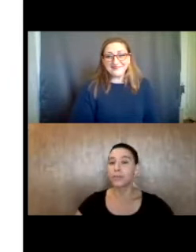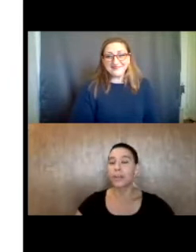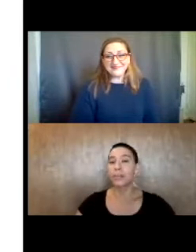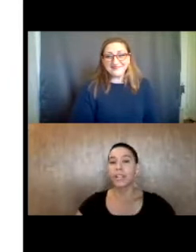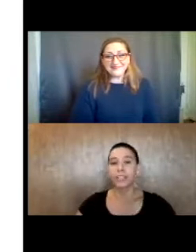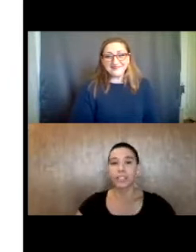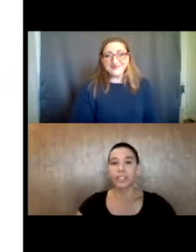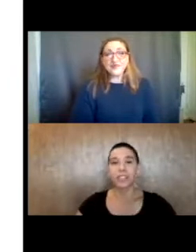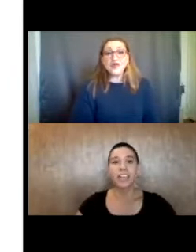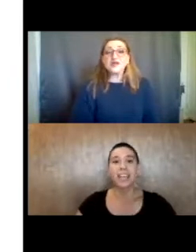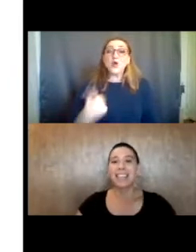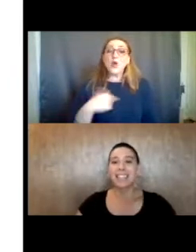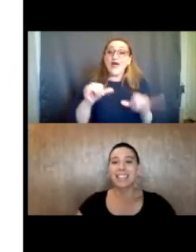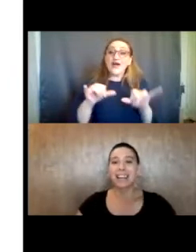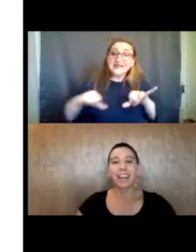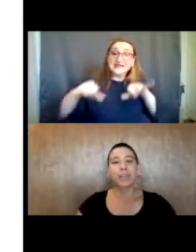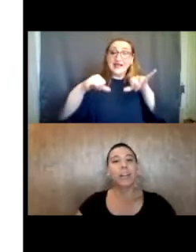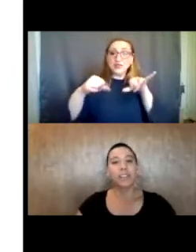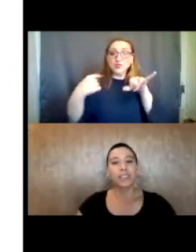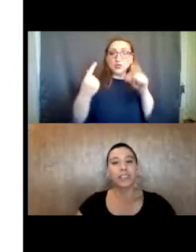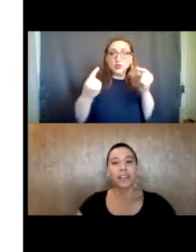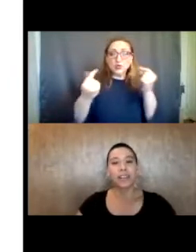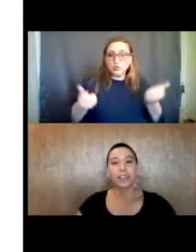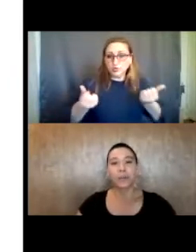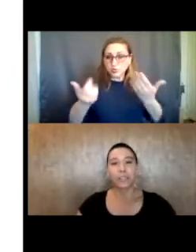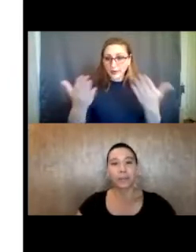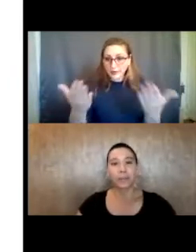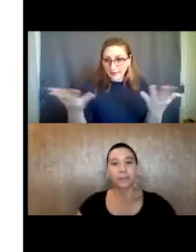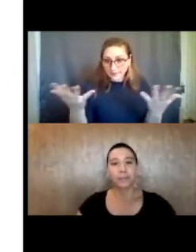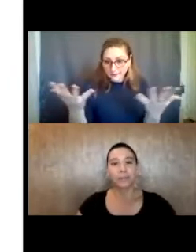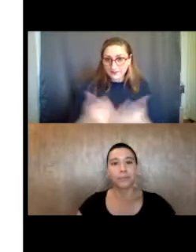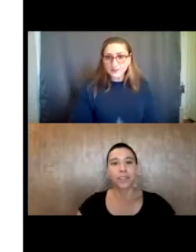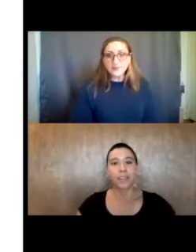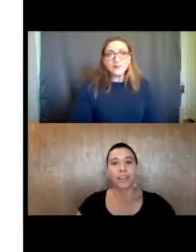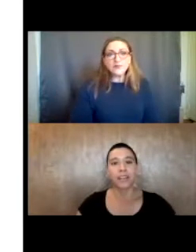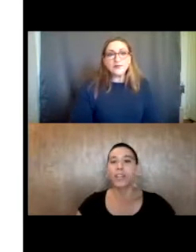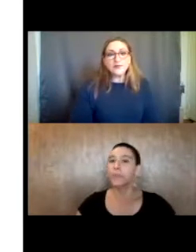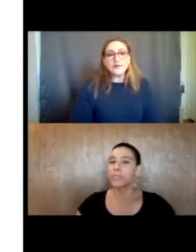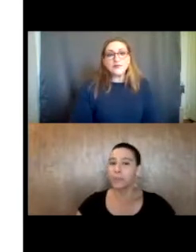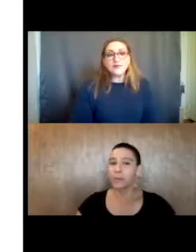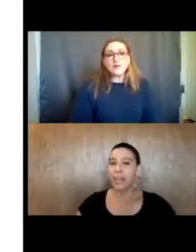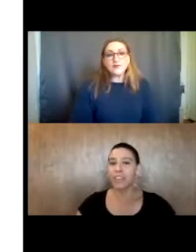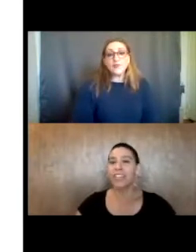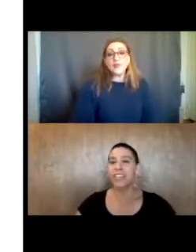and pertinent information out to the community. All right, moving on to standard recommendations -- well, I'll start here in the general summary